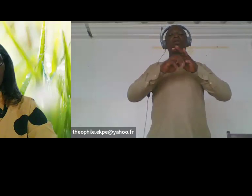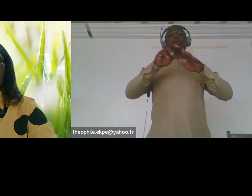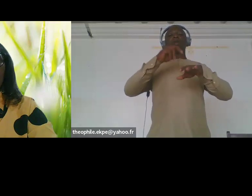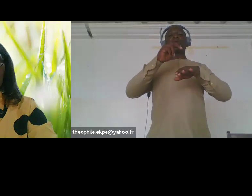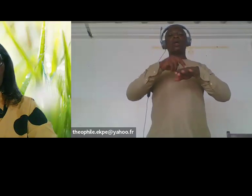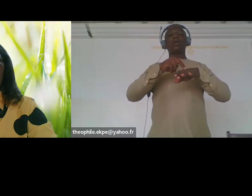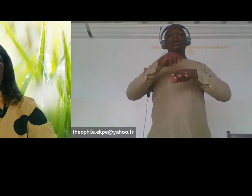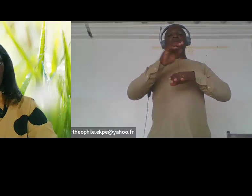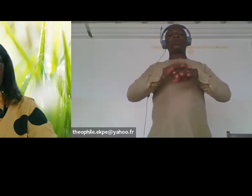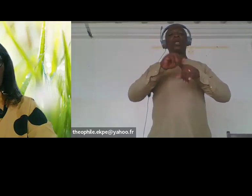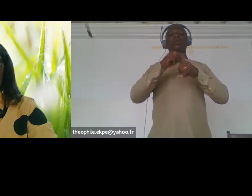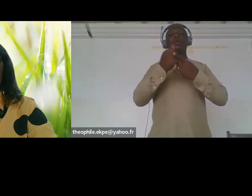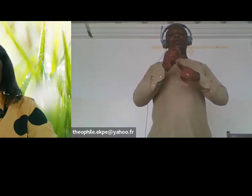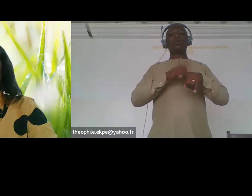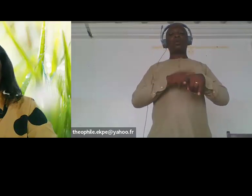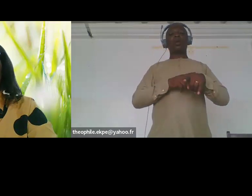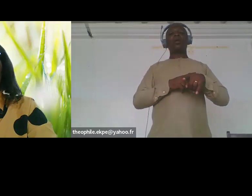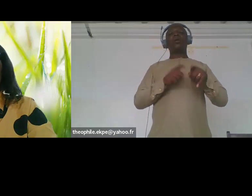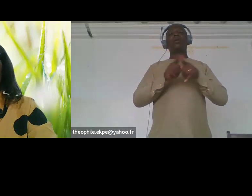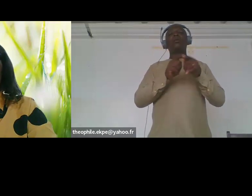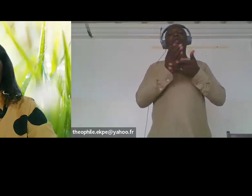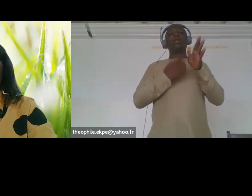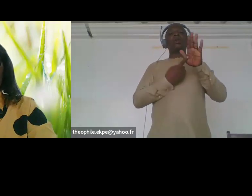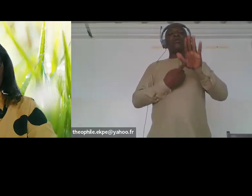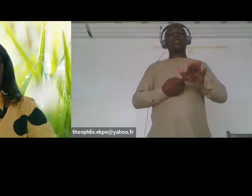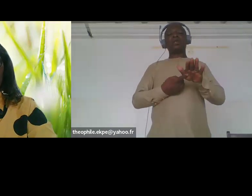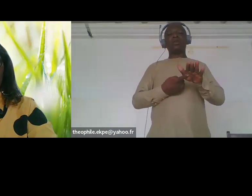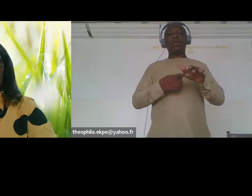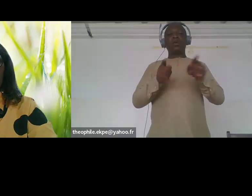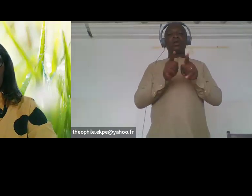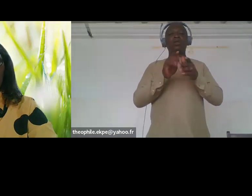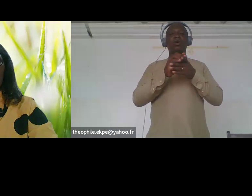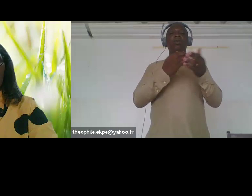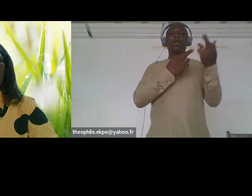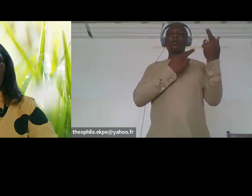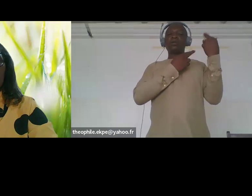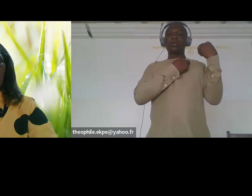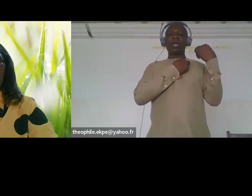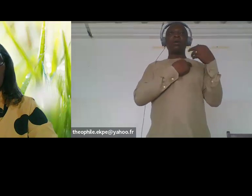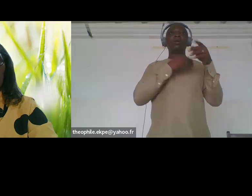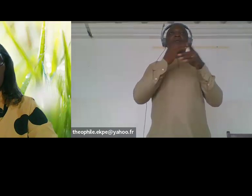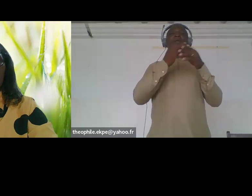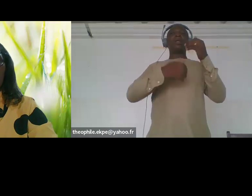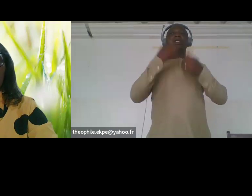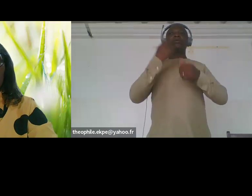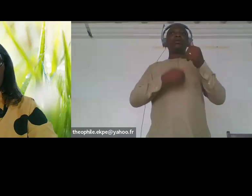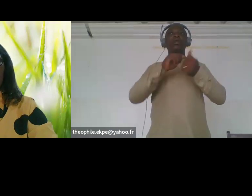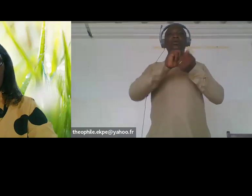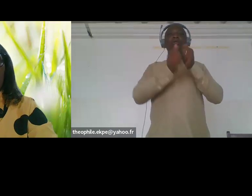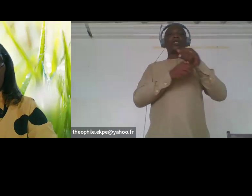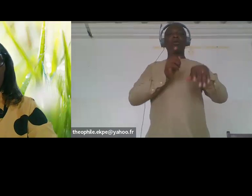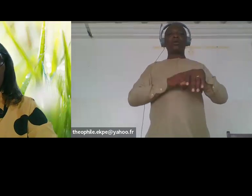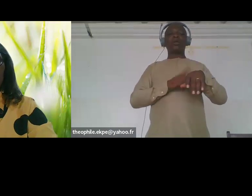also as author of climate change effect it also reduces their livelihood